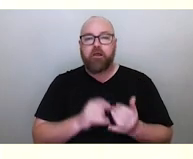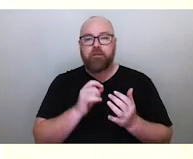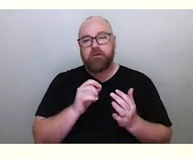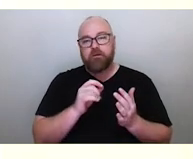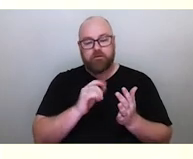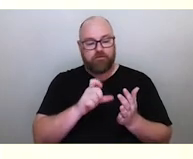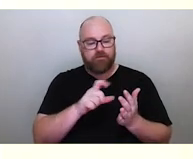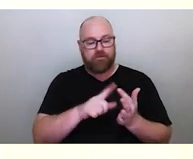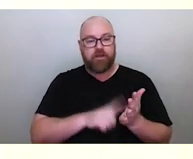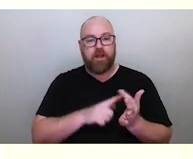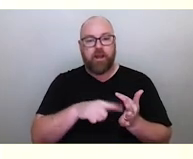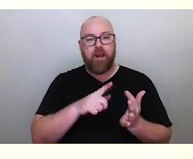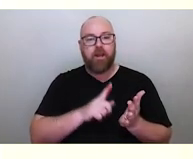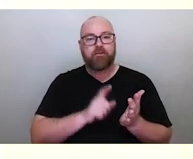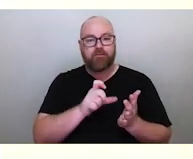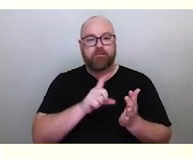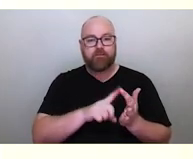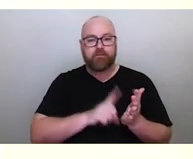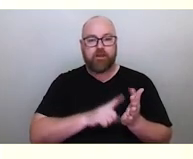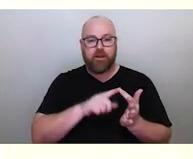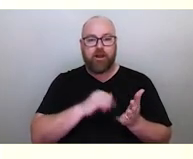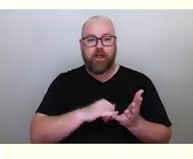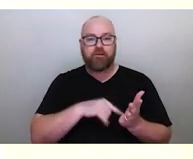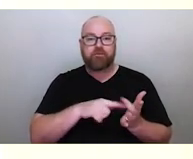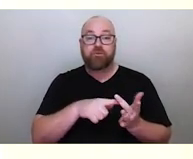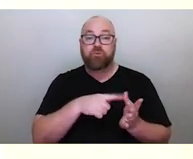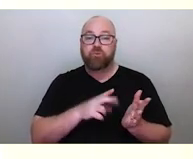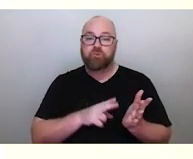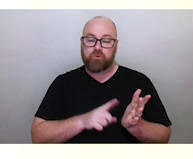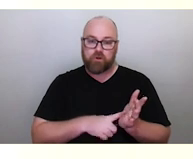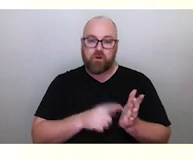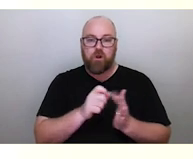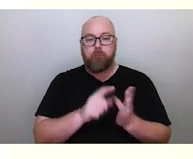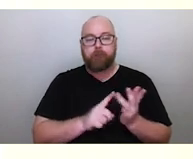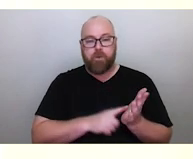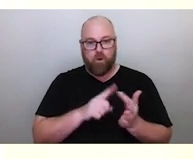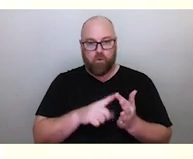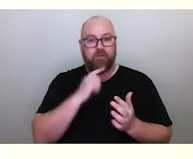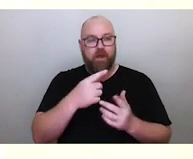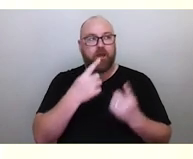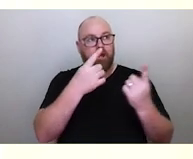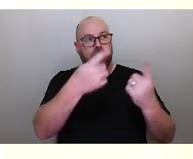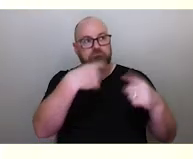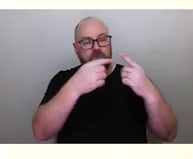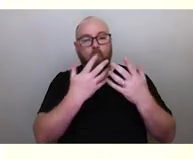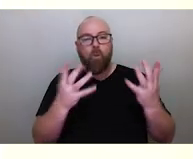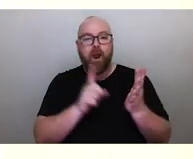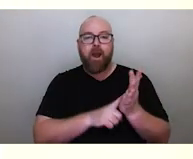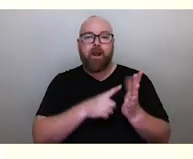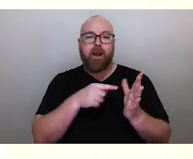How high up it is also tells you your latitude. Now, if you want to find North,